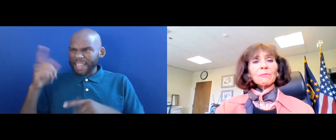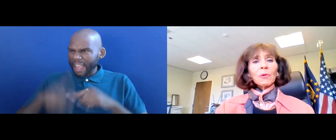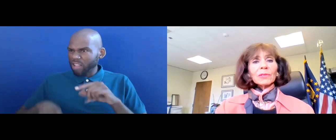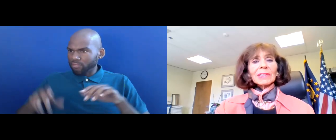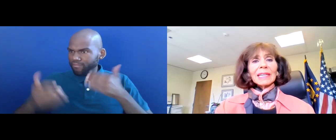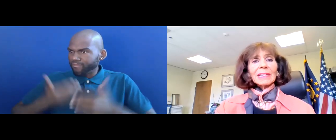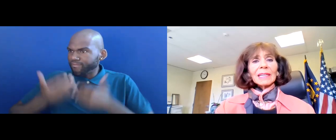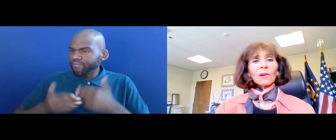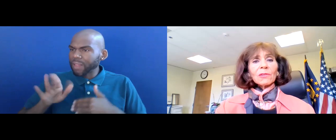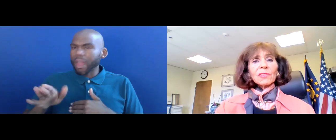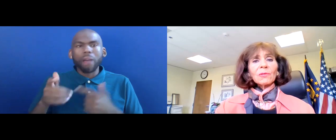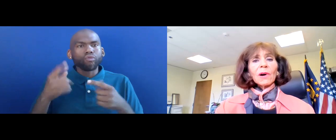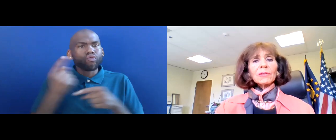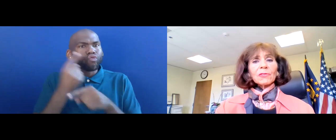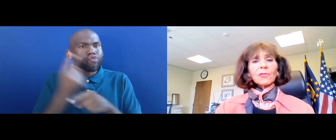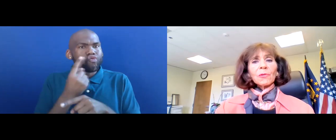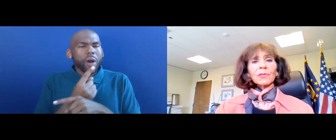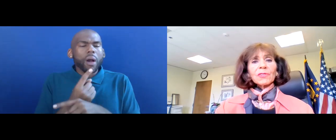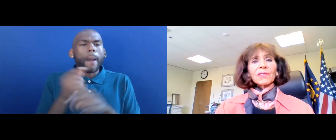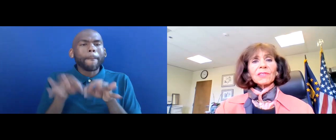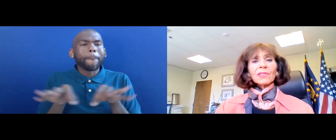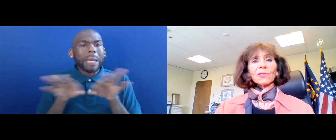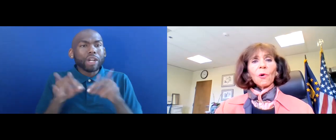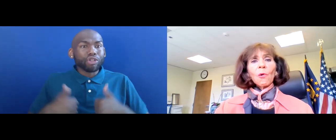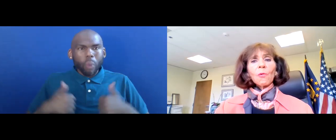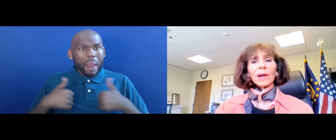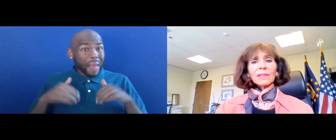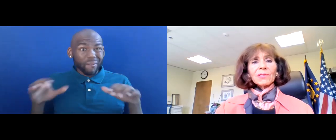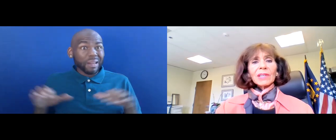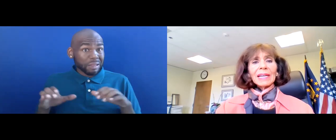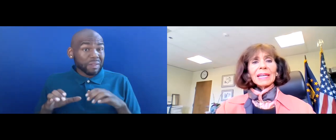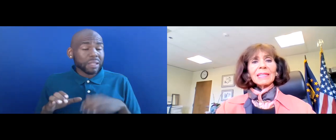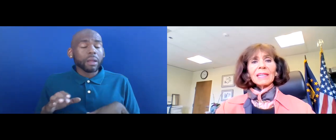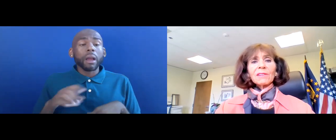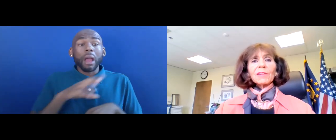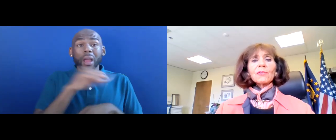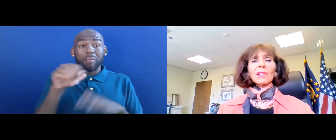IMPORTANTLY IT ALSO UNDERSCORES THAT THIS IS ALWAYS AN